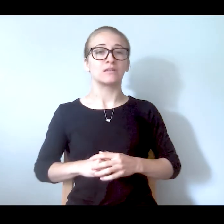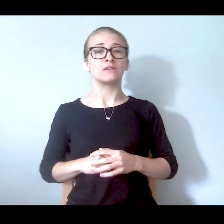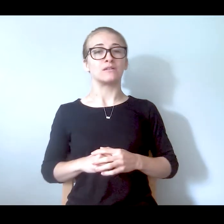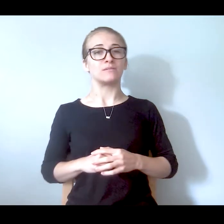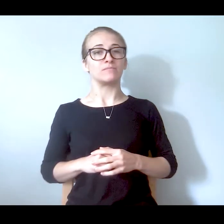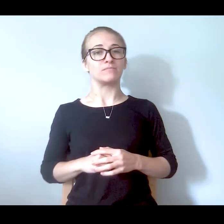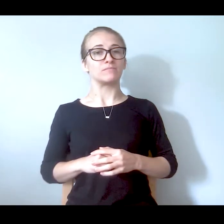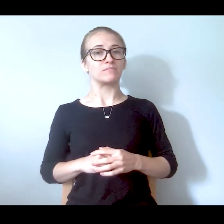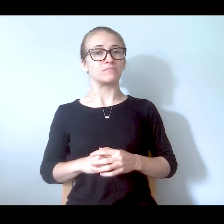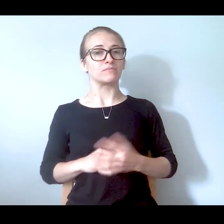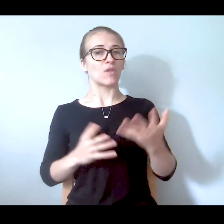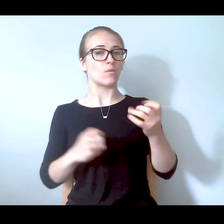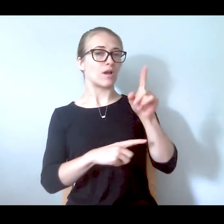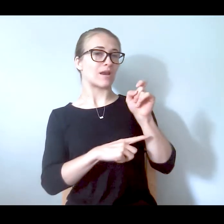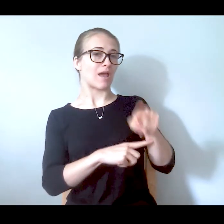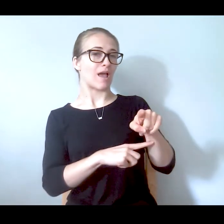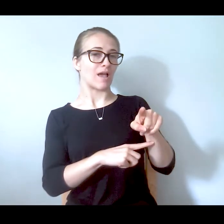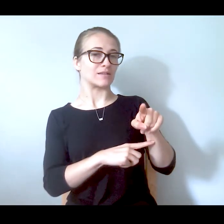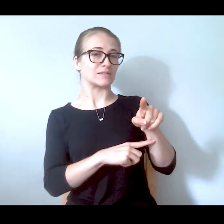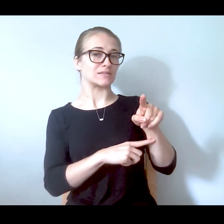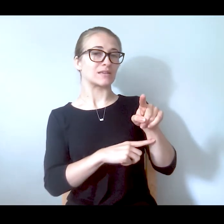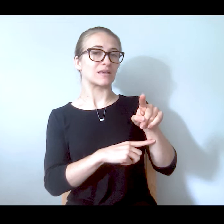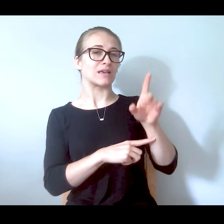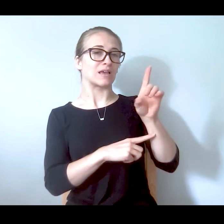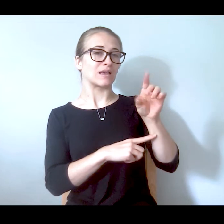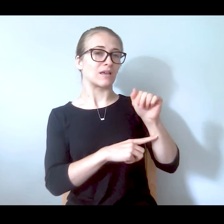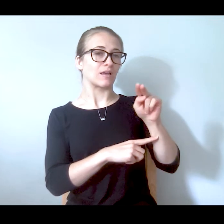wanted to ask -- I wanted you to way in and ask